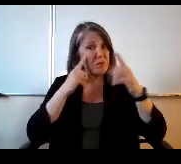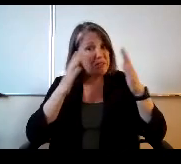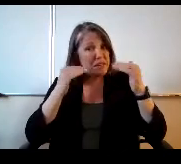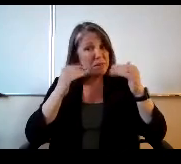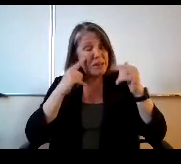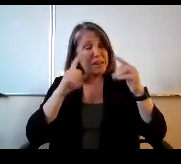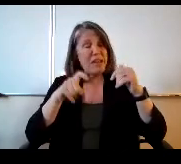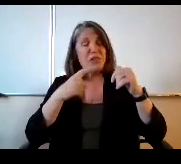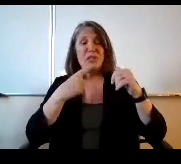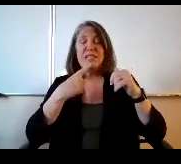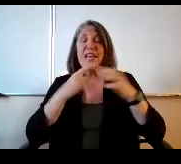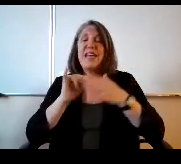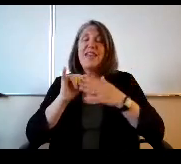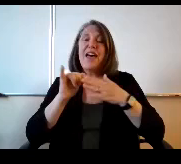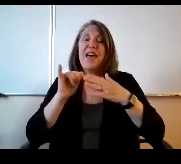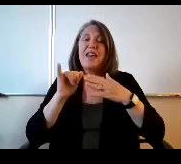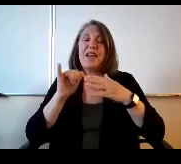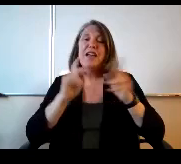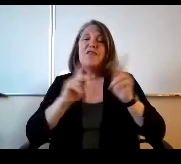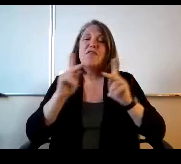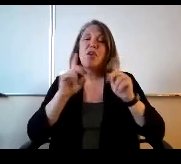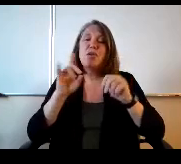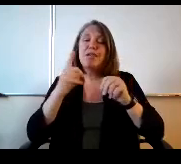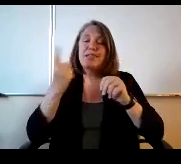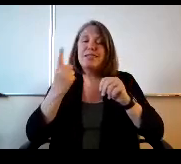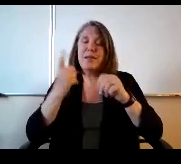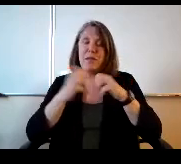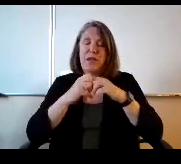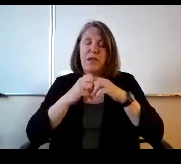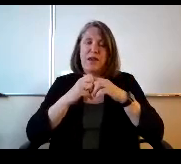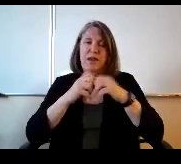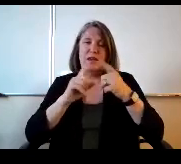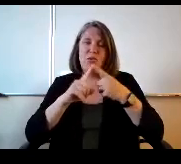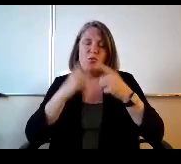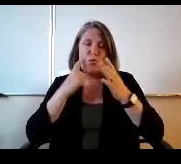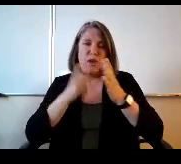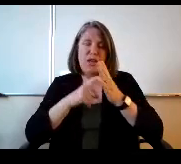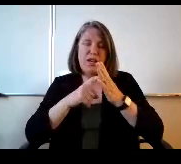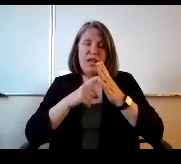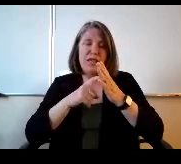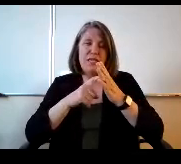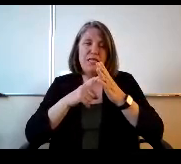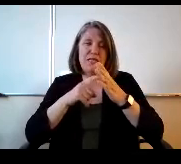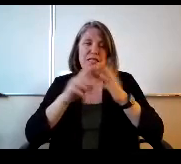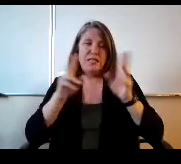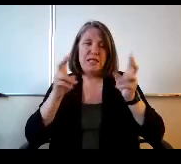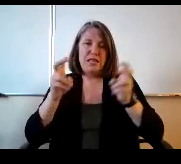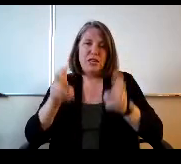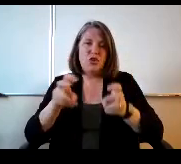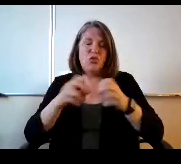I guess I should say that's the folks did something to recognize the issues, but all of the solutions were